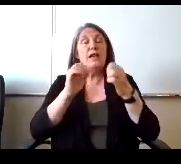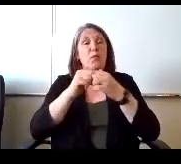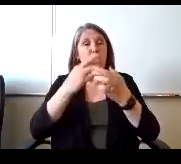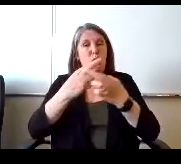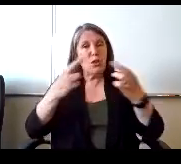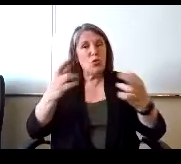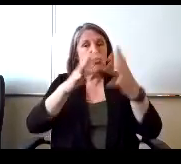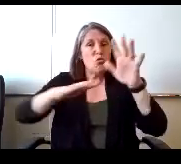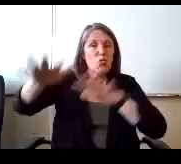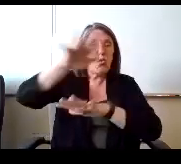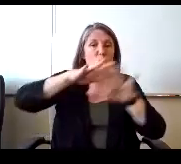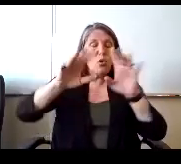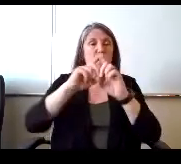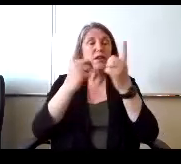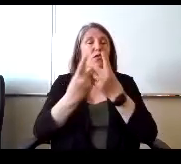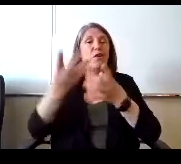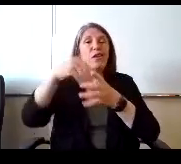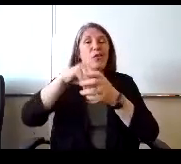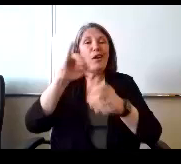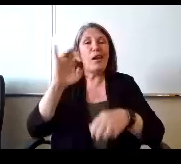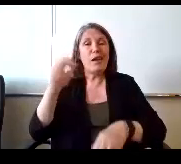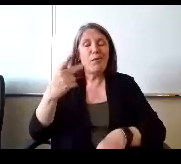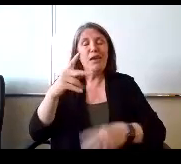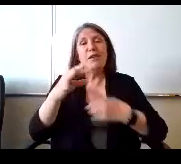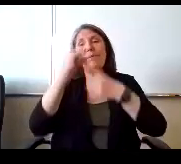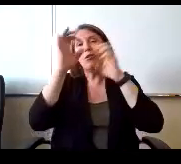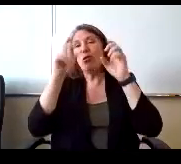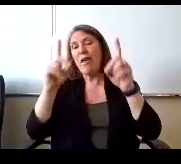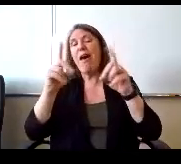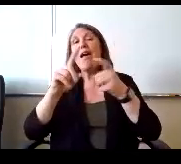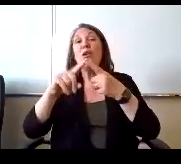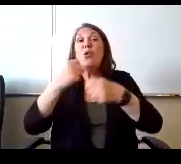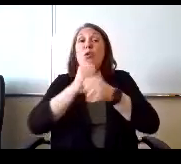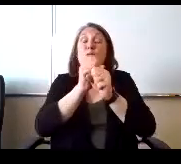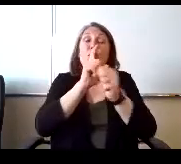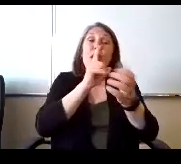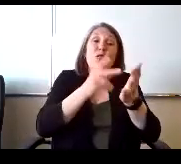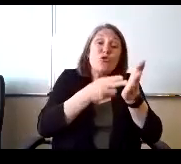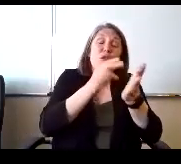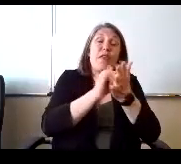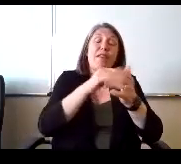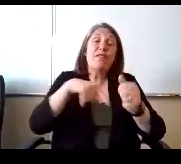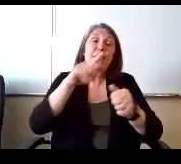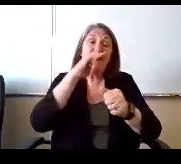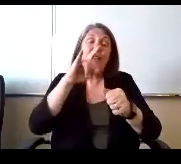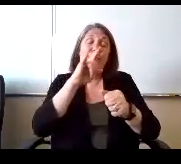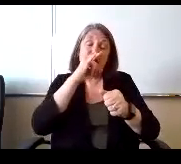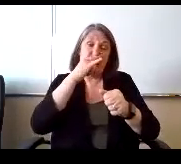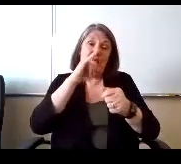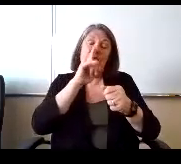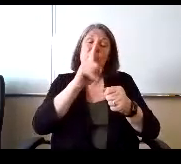throughout the district, including IEP Special Ed to make sure that these kids are successful. We had a great run last year